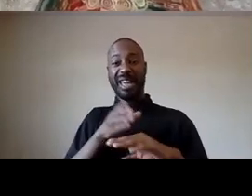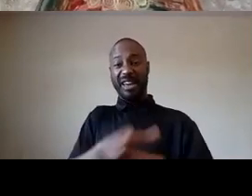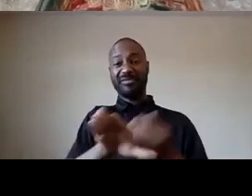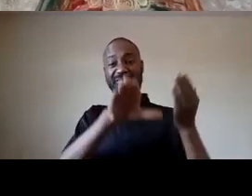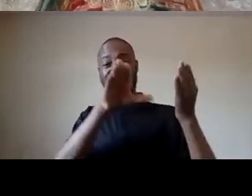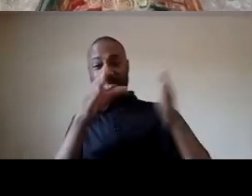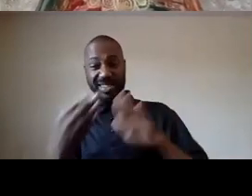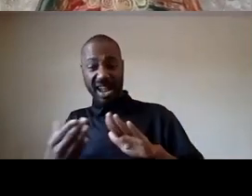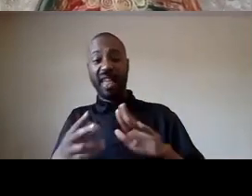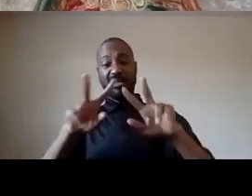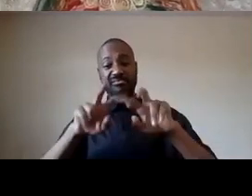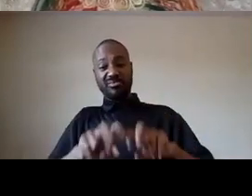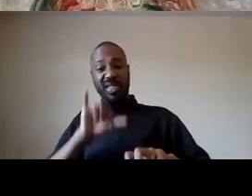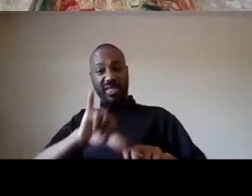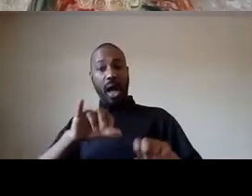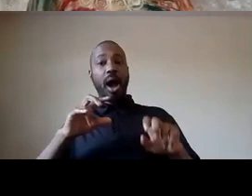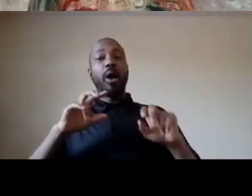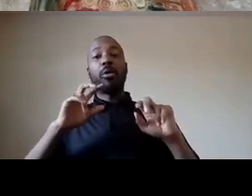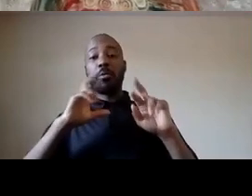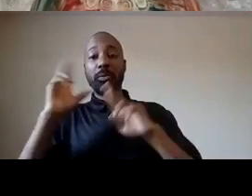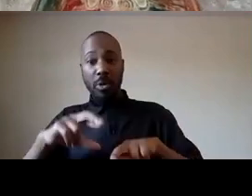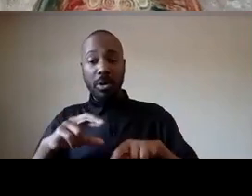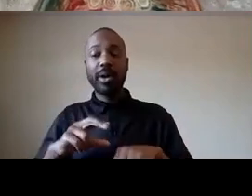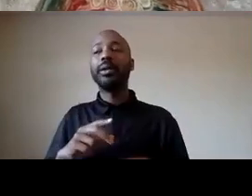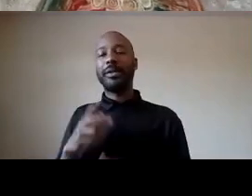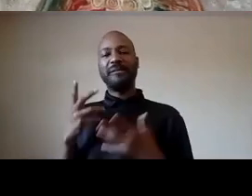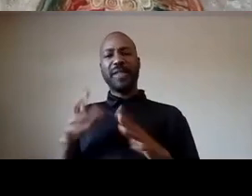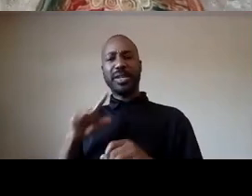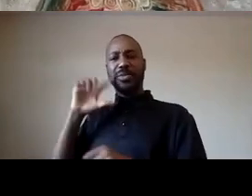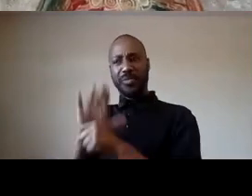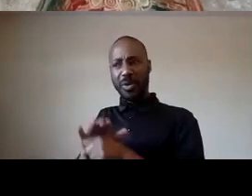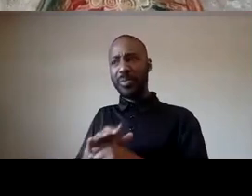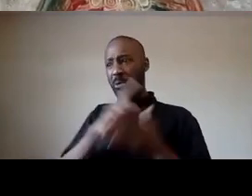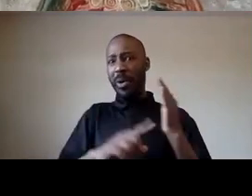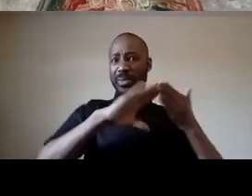it confirmed what the community had said about ezell ford that ezell ford